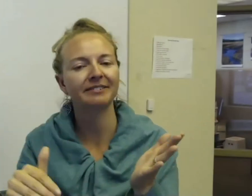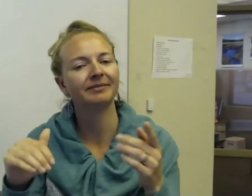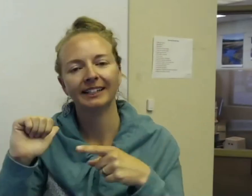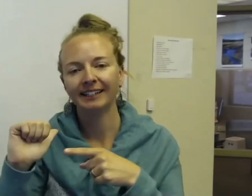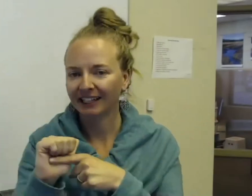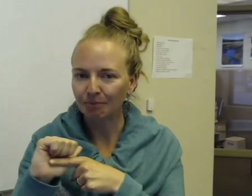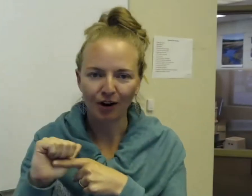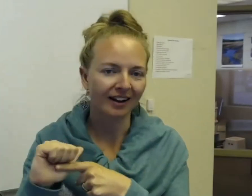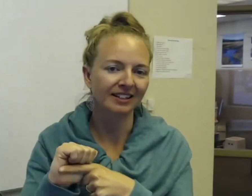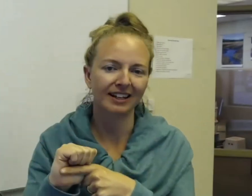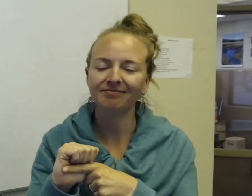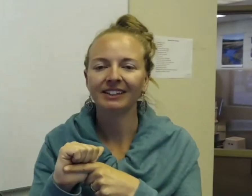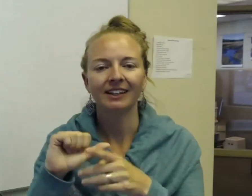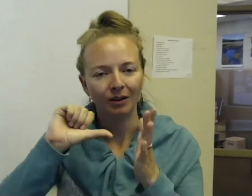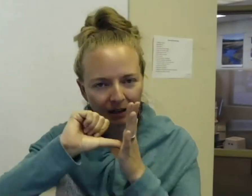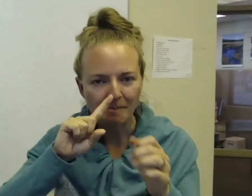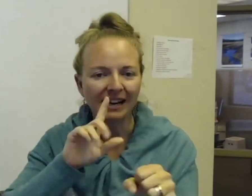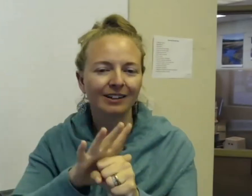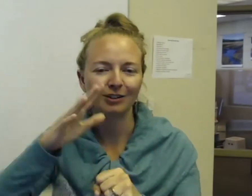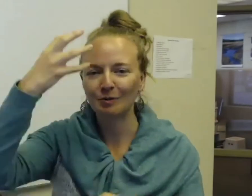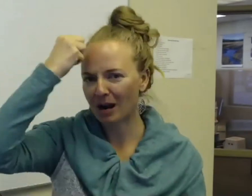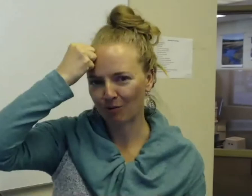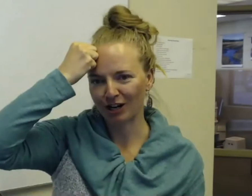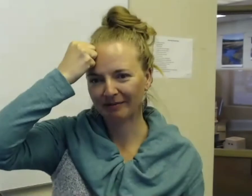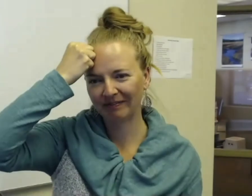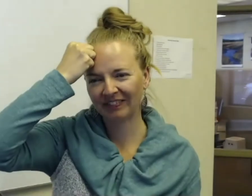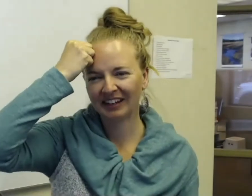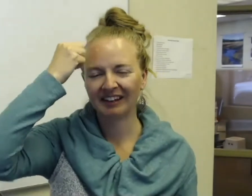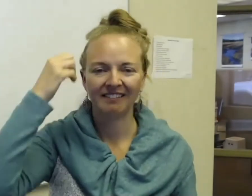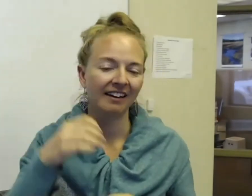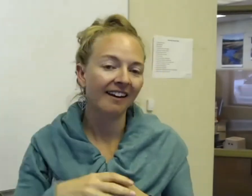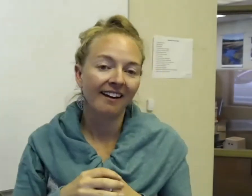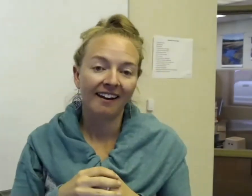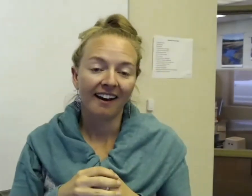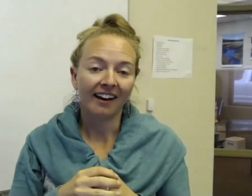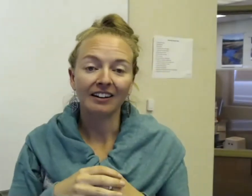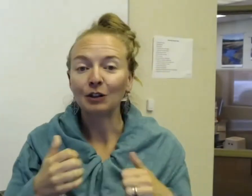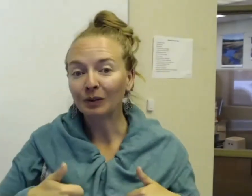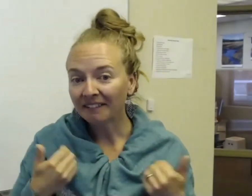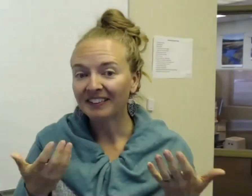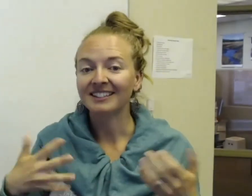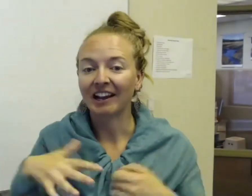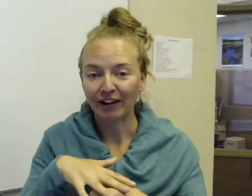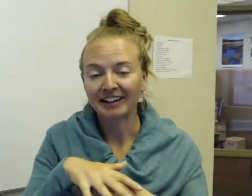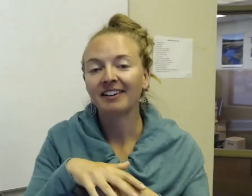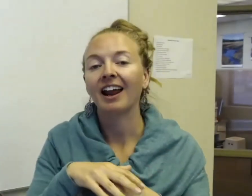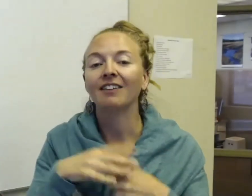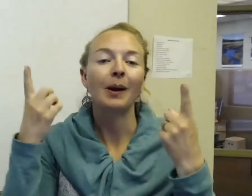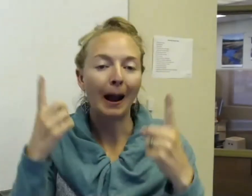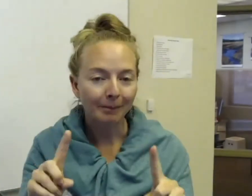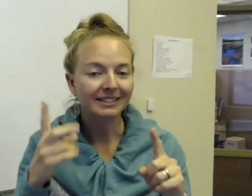Keep practicing. Commit it to memory. And if you live in this area, if you happen